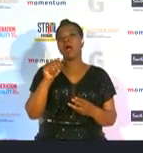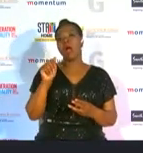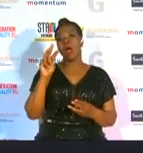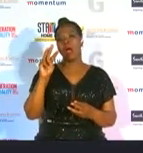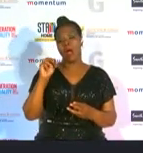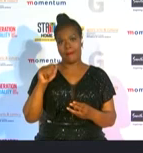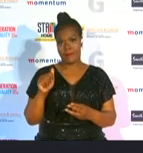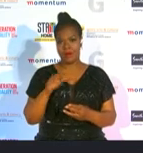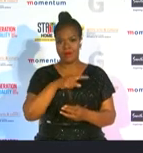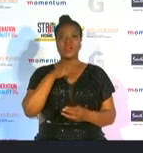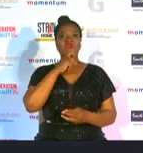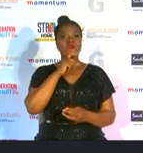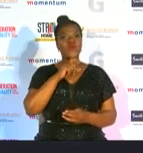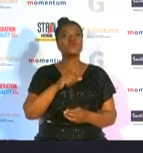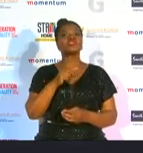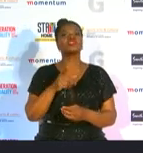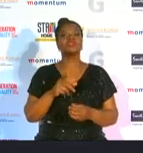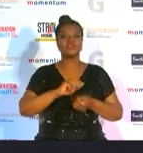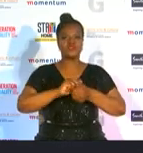sport of fencing to take her to places that are not